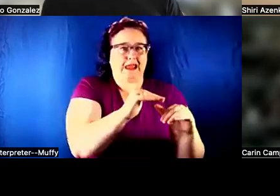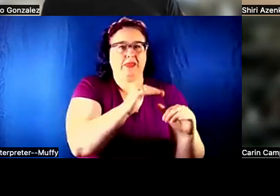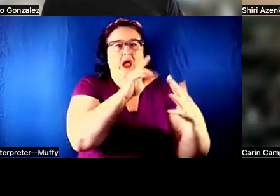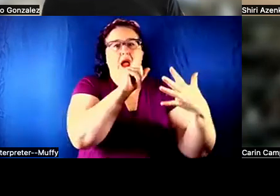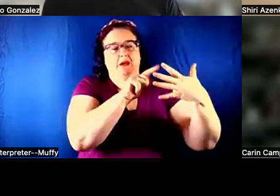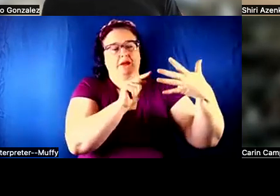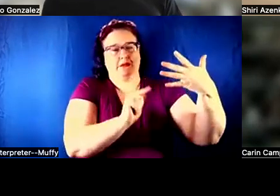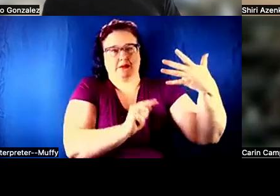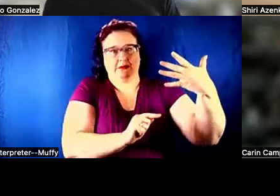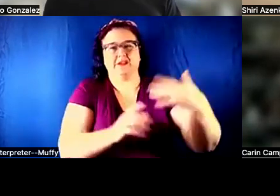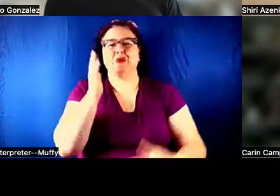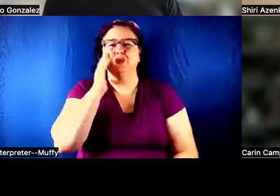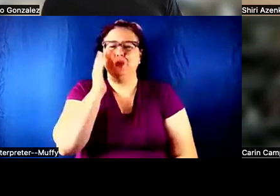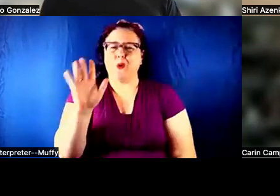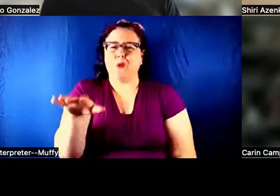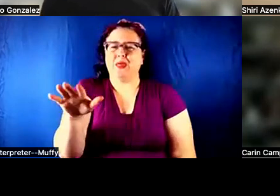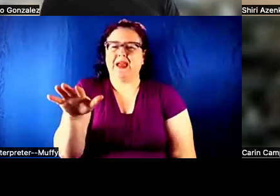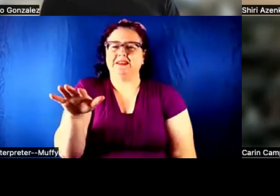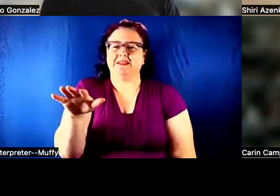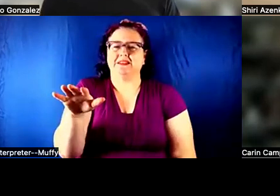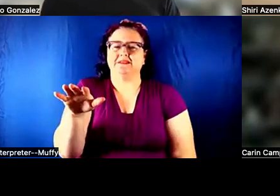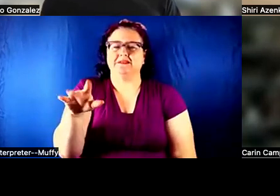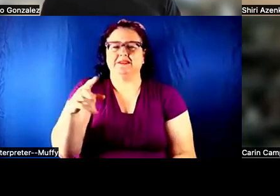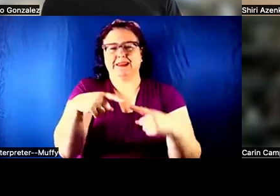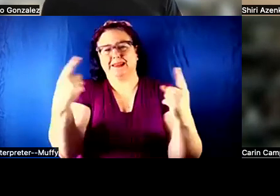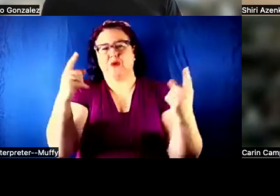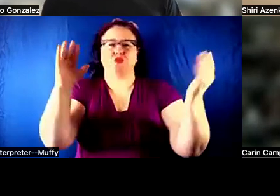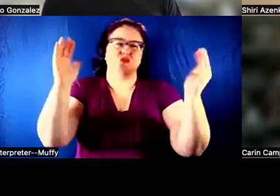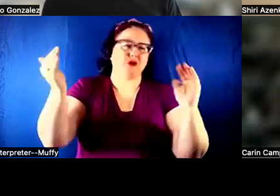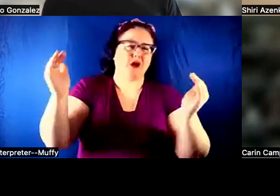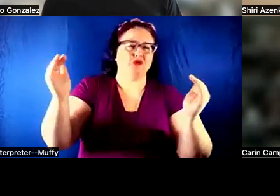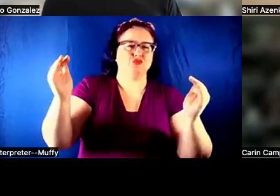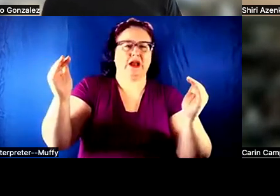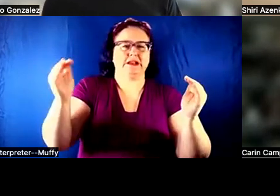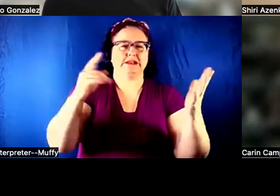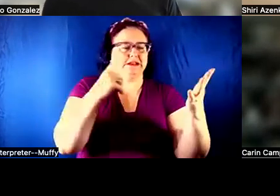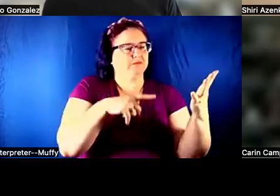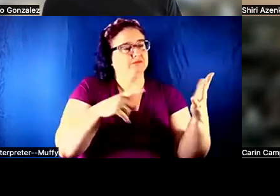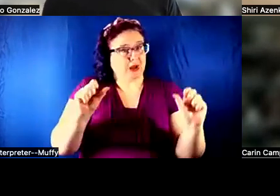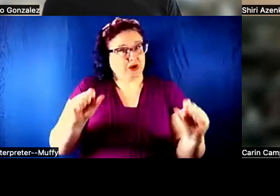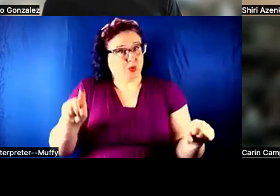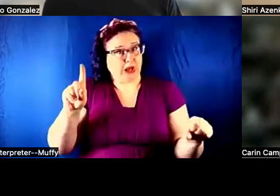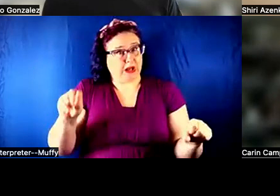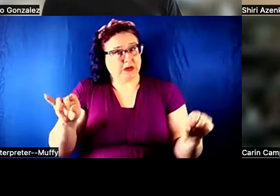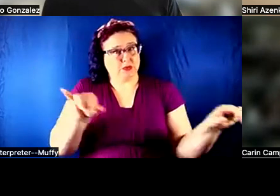YOU KNOW THE CONTRAST AND ALL THAT. OK, YOU CAN DO THE SAME IN VIRTUAL REALITY,